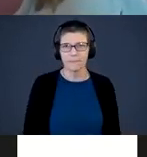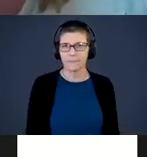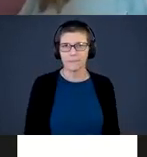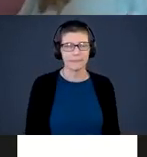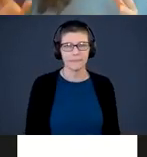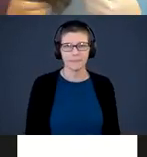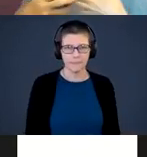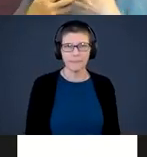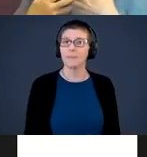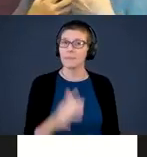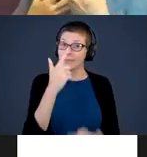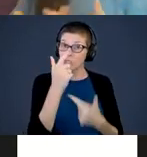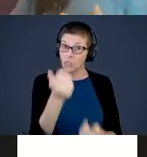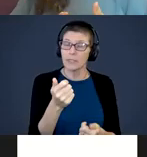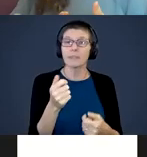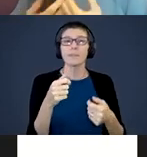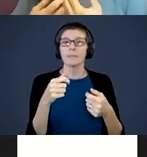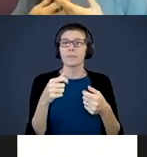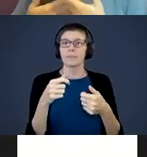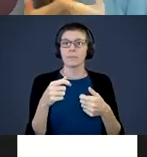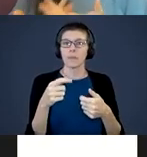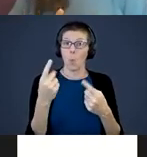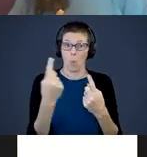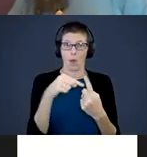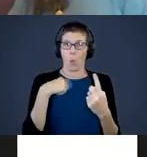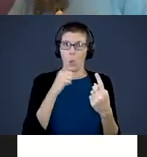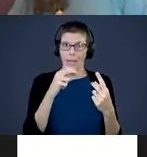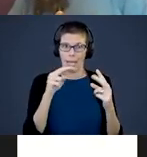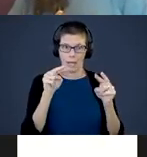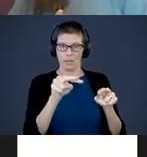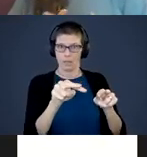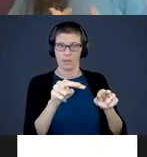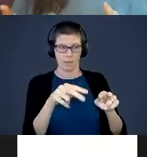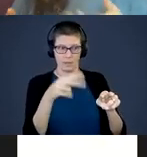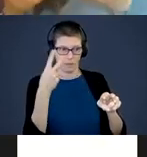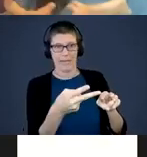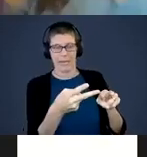and interesting. Number one that we can track it and number two that it is happening. That is what